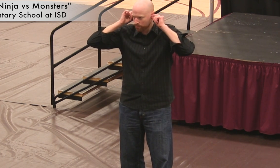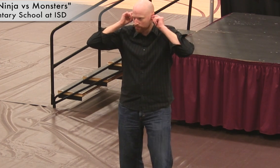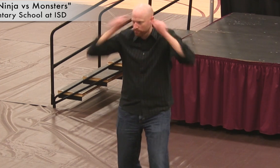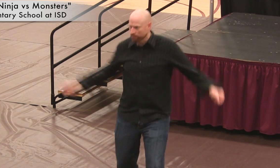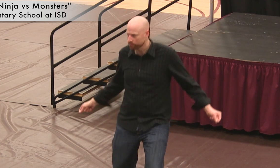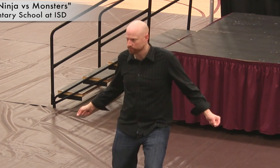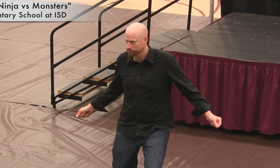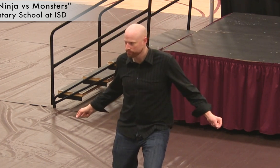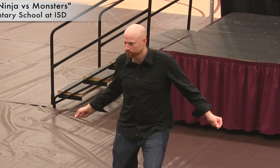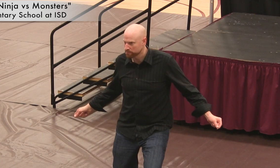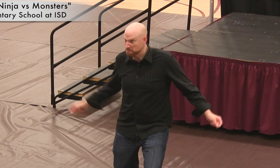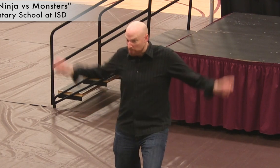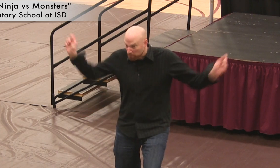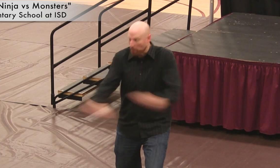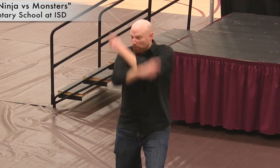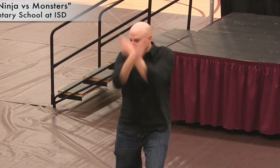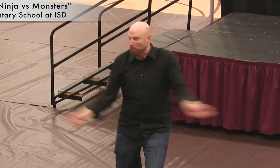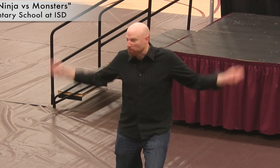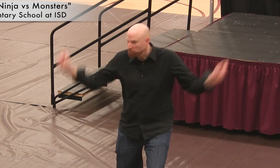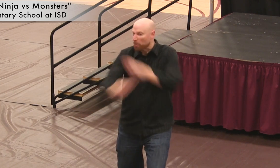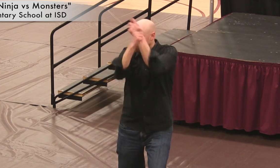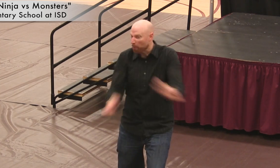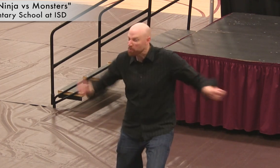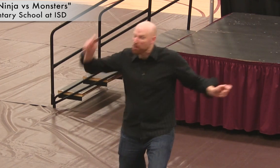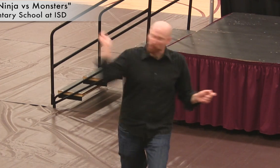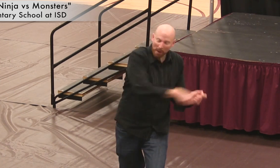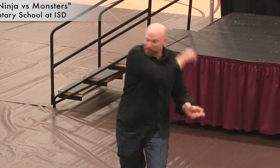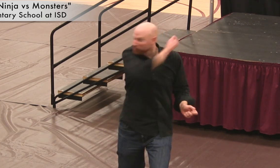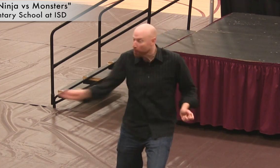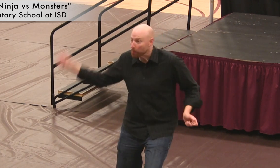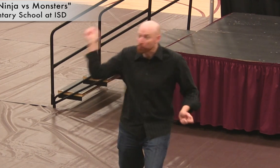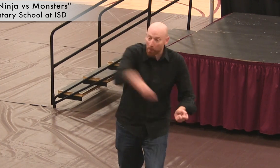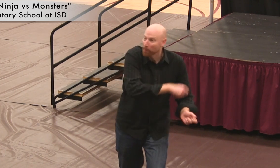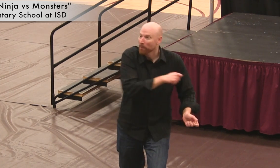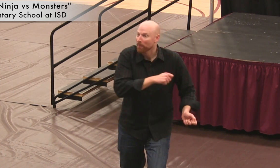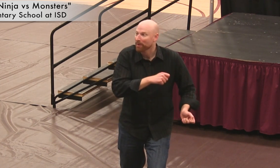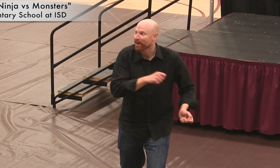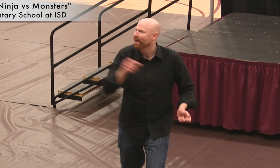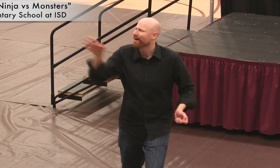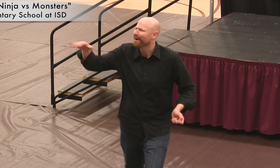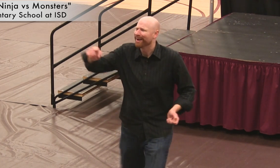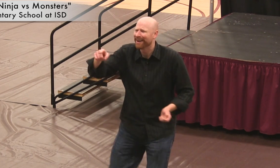remove his ear-buds and start whipping them around like nunchucks, hitting me with them!